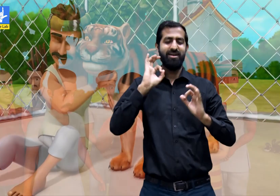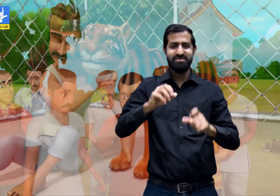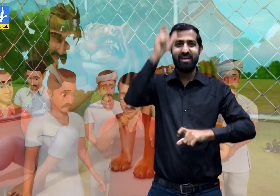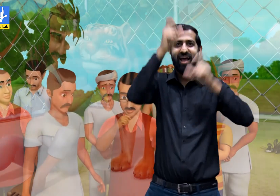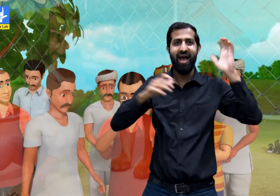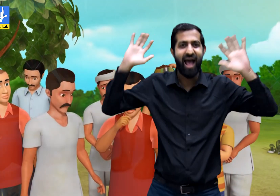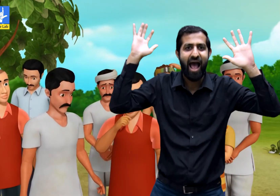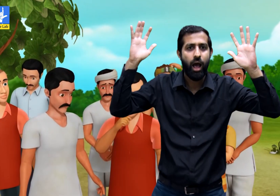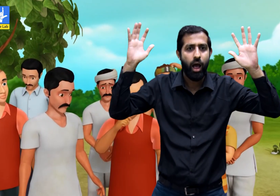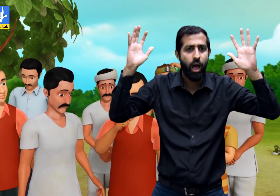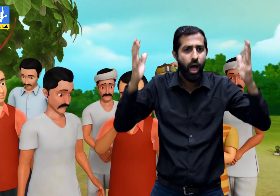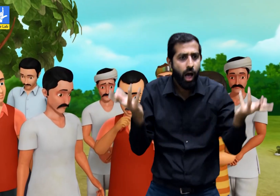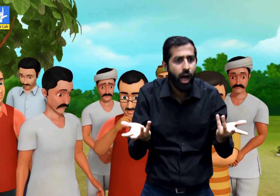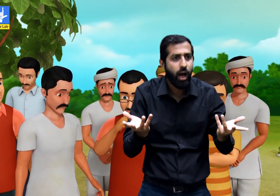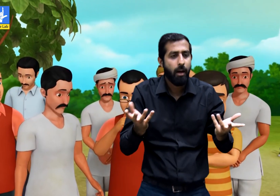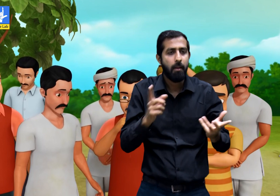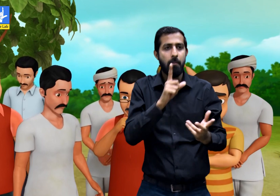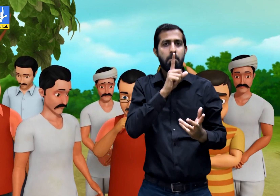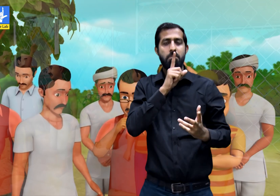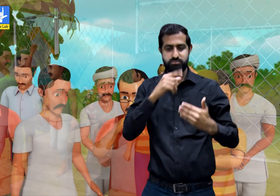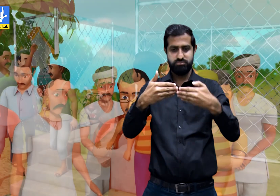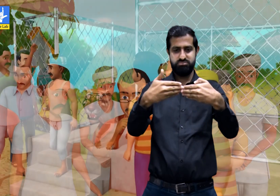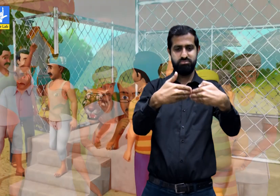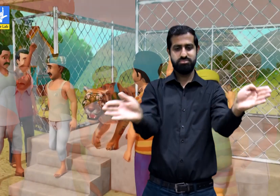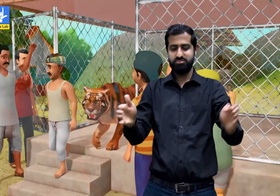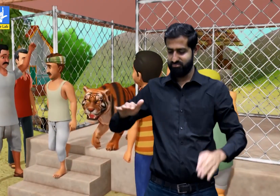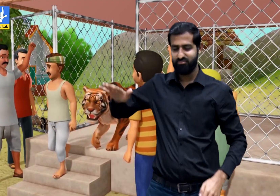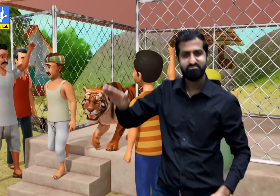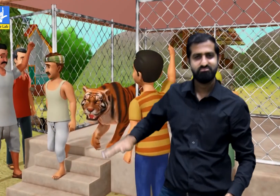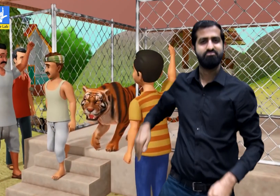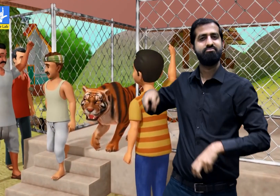Watching this, all the men standing outside became speechless.